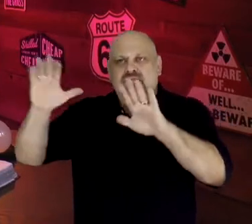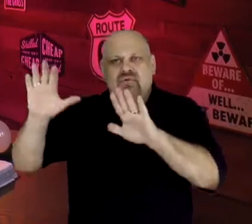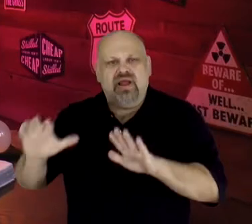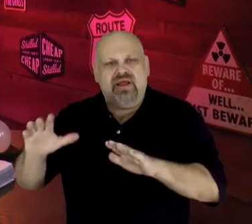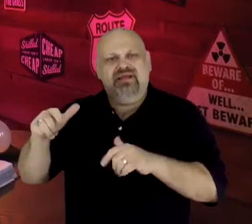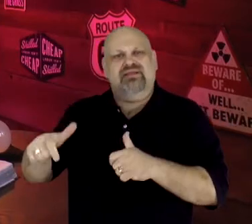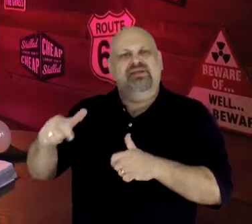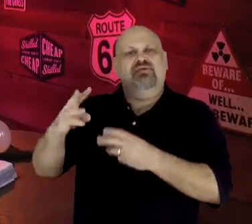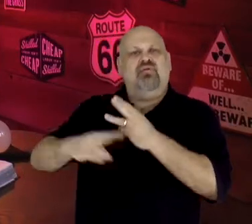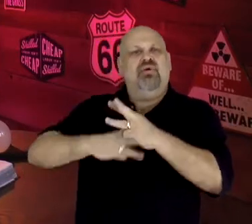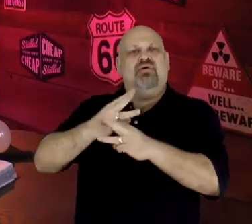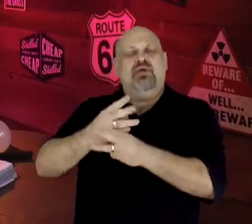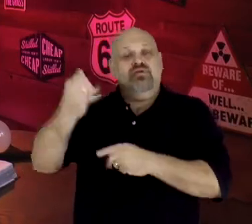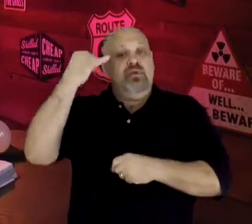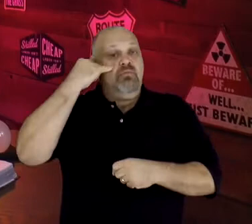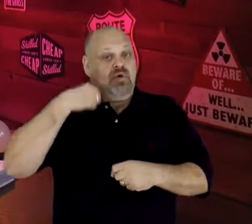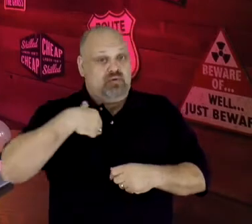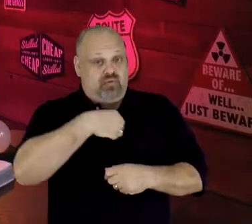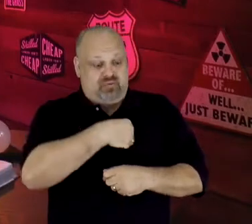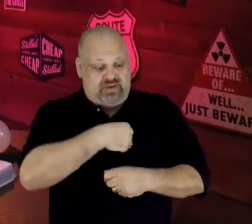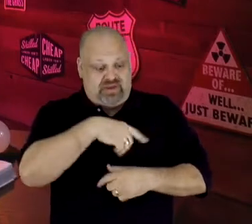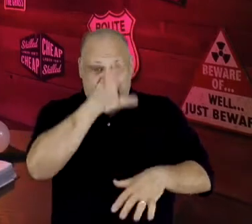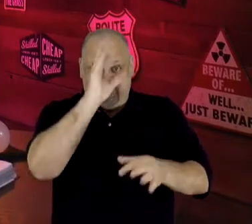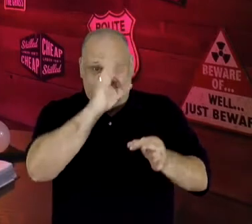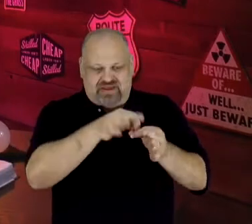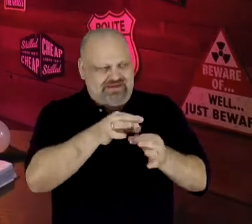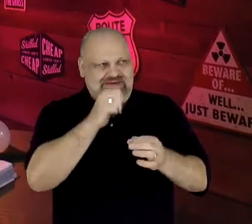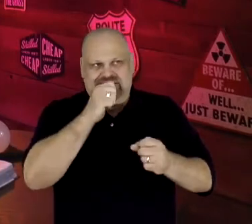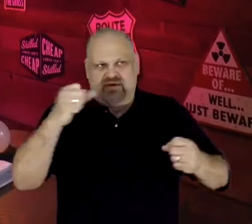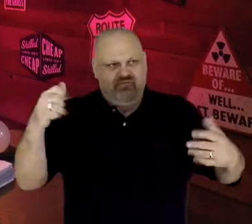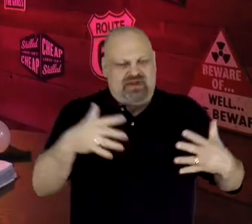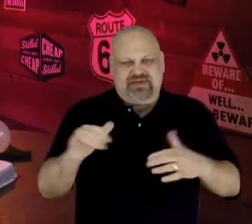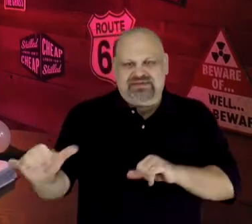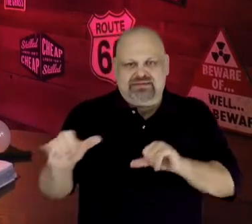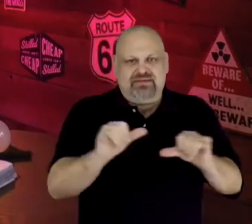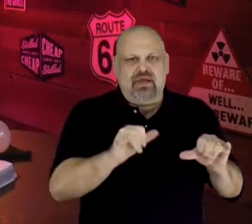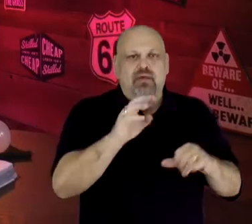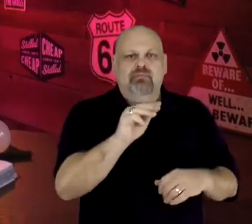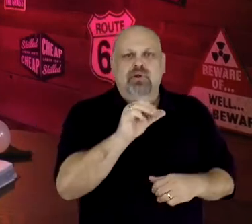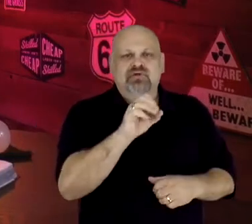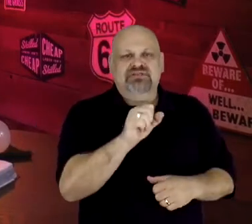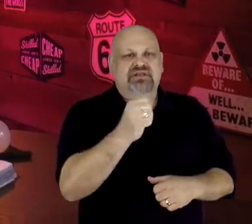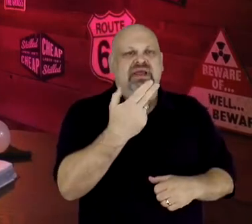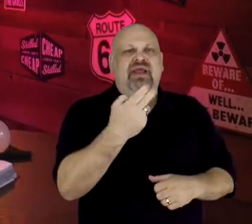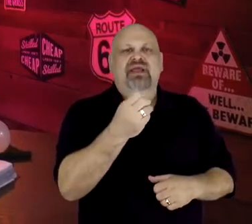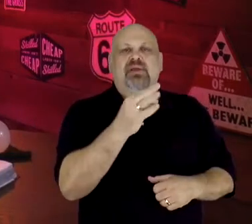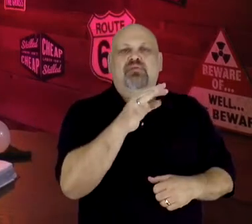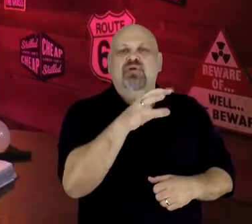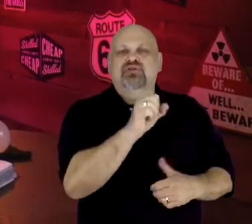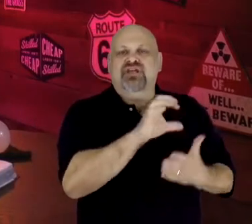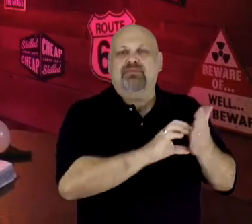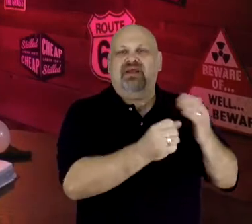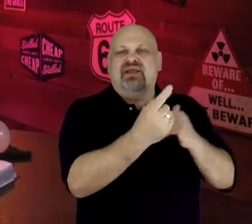What if we were as faithfully unafraid as Moses? In Hebrews 11:27 & 28, we read: